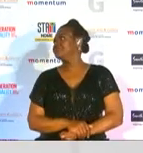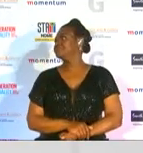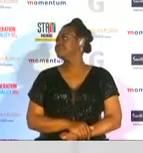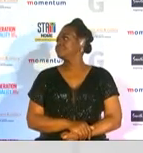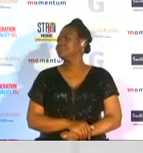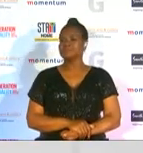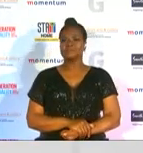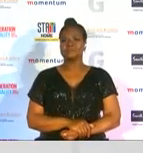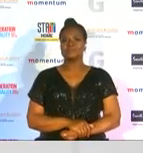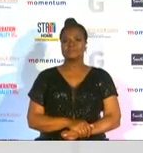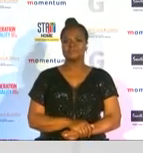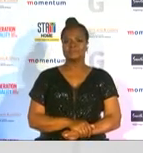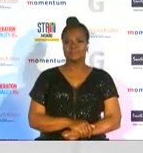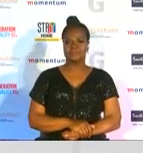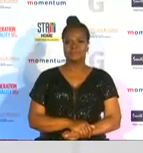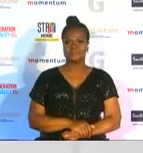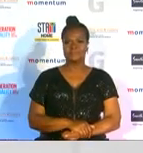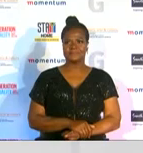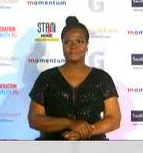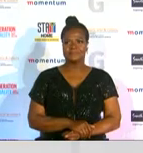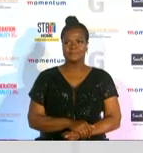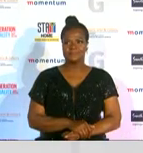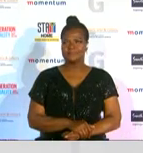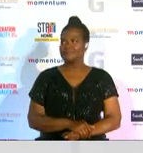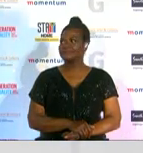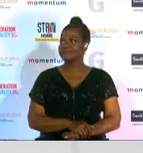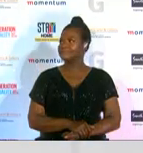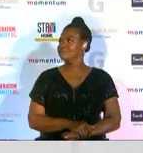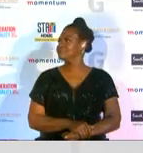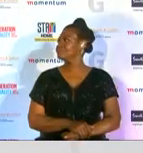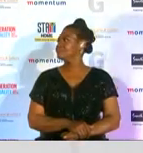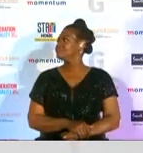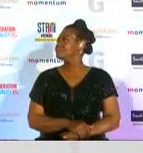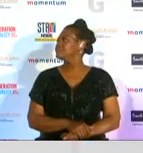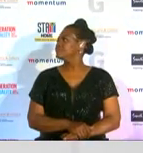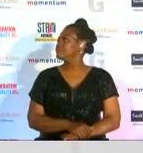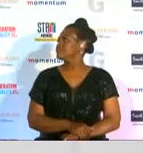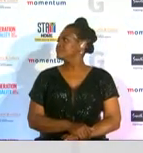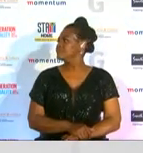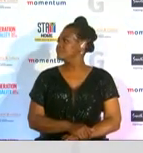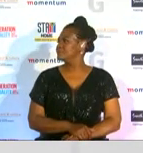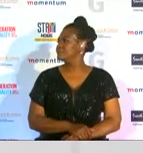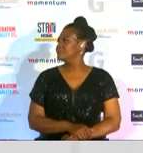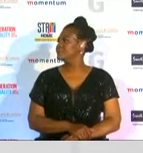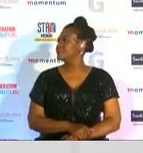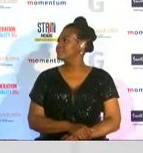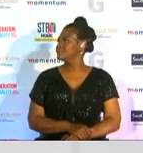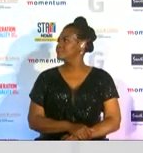as a deputy minister of sports arts and culture not kawai mafu unfortunately karla could not be with us tonight